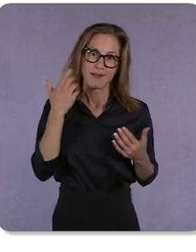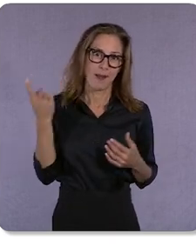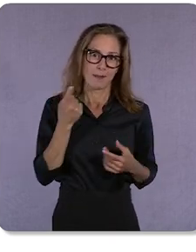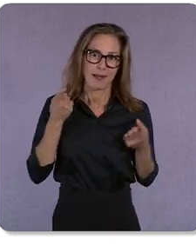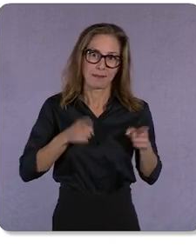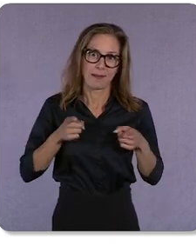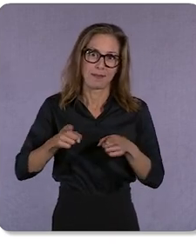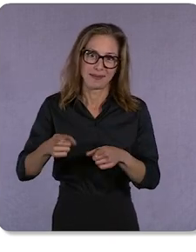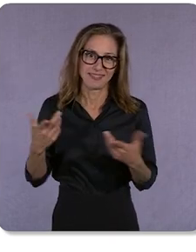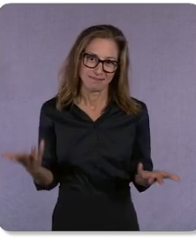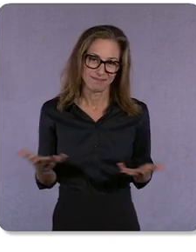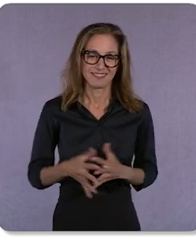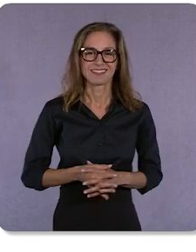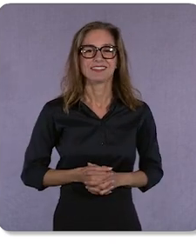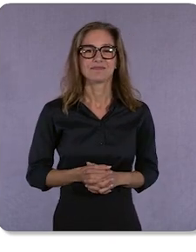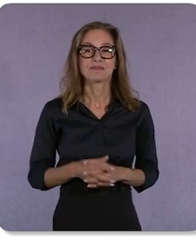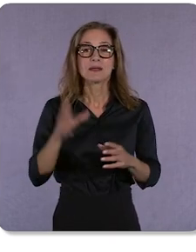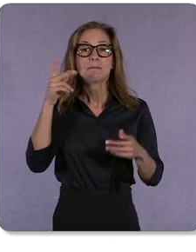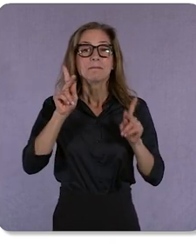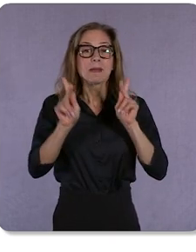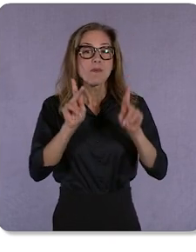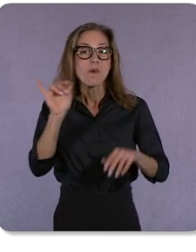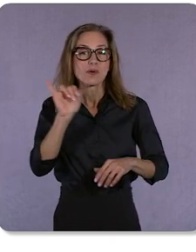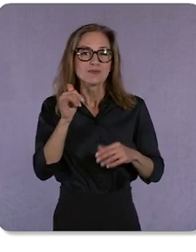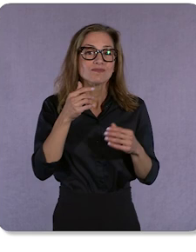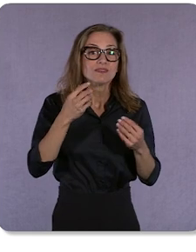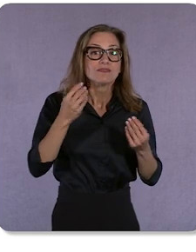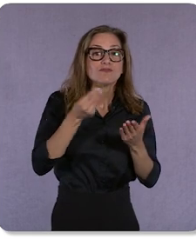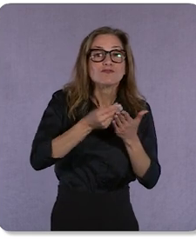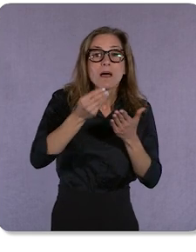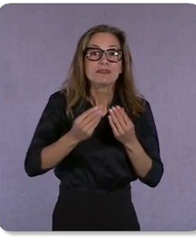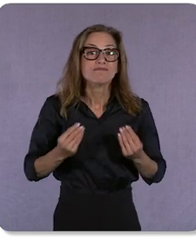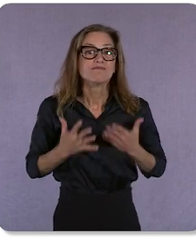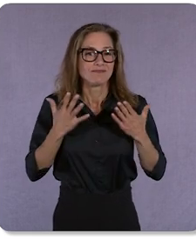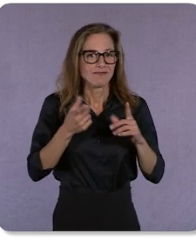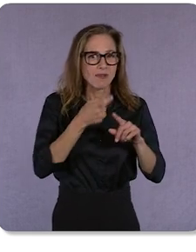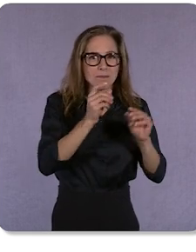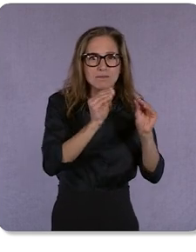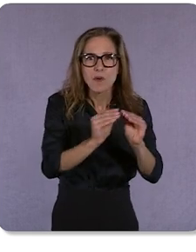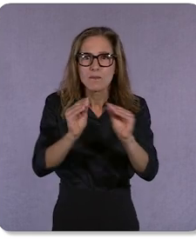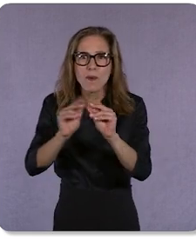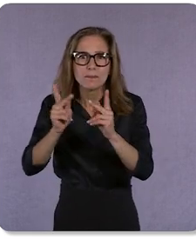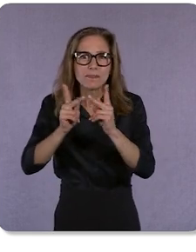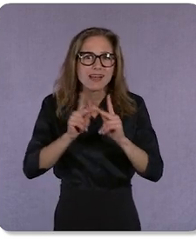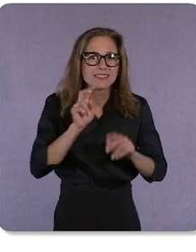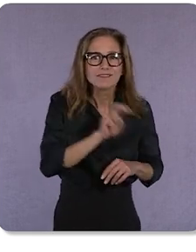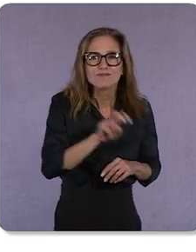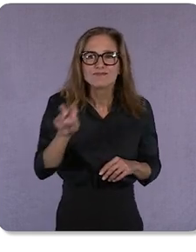People are also getting shopping inspiration in more places, ...like while watching their favorite creator’s